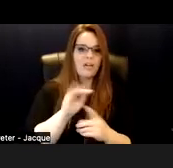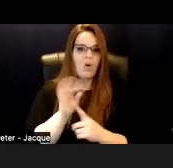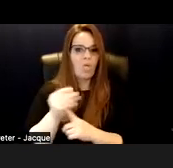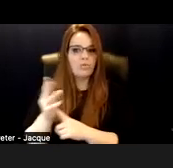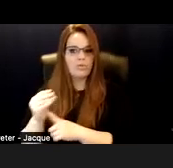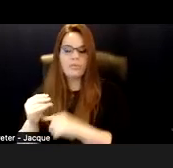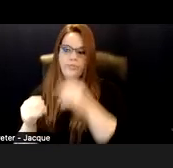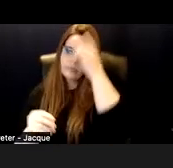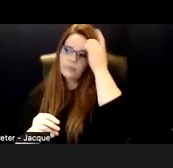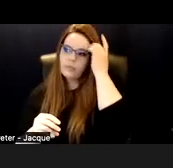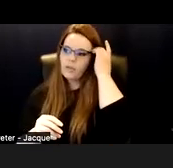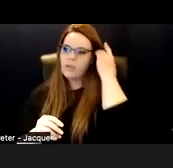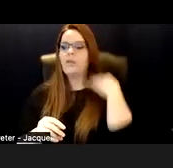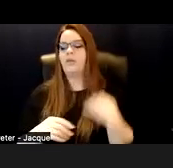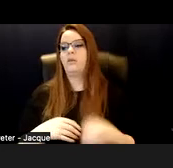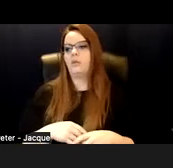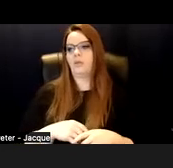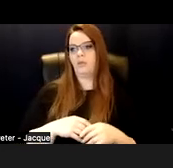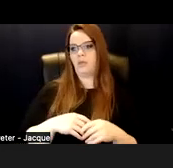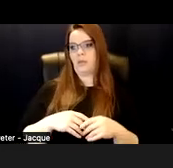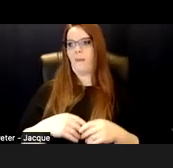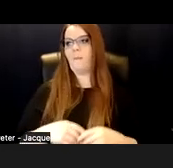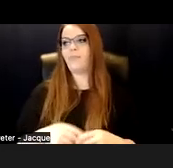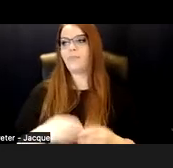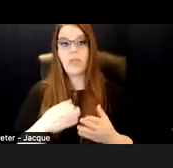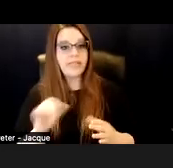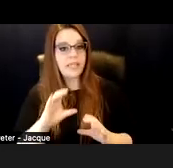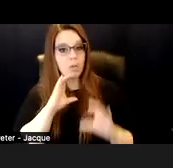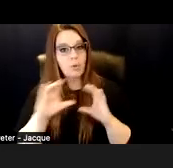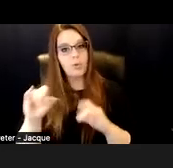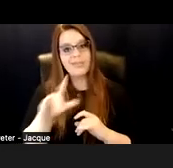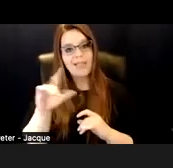So things like communication styles and rules.